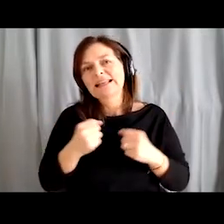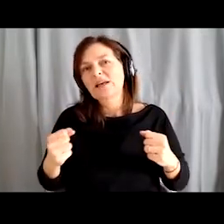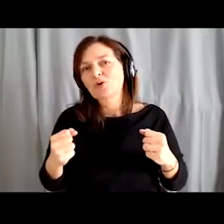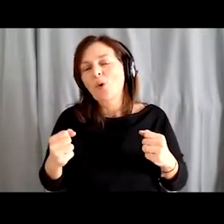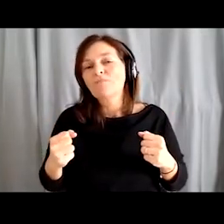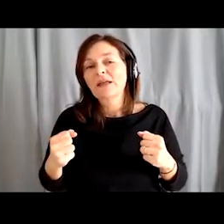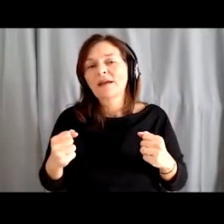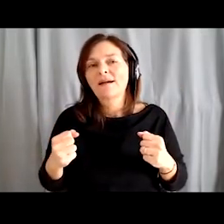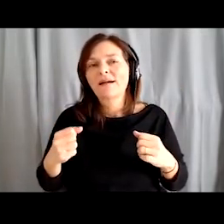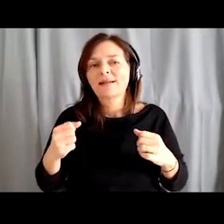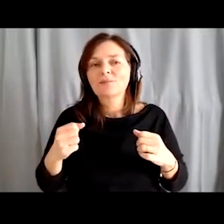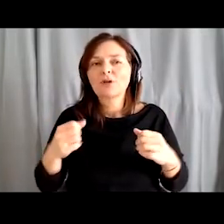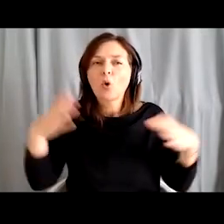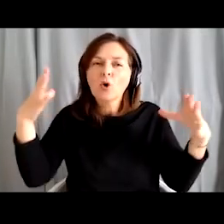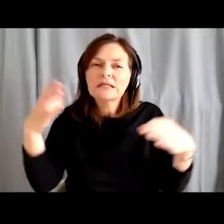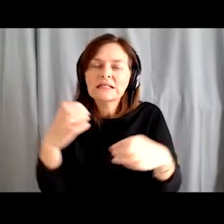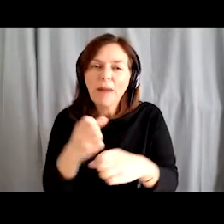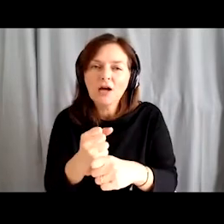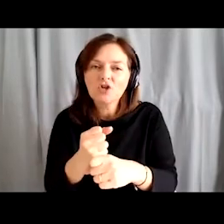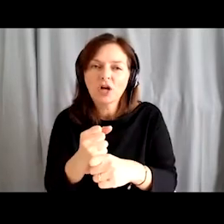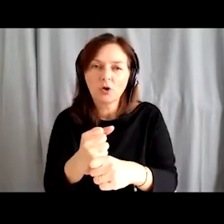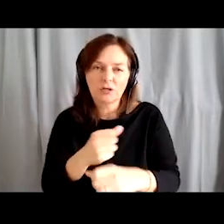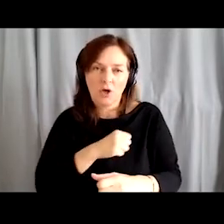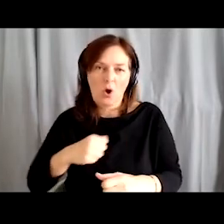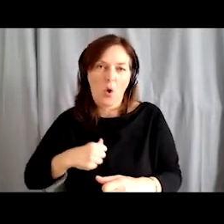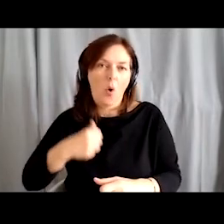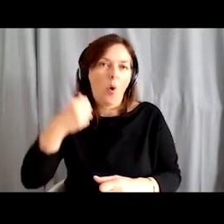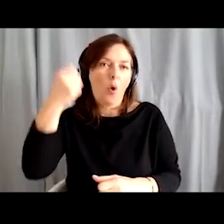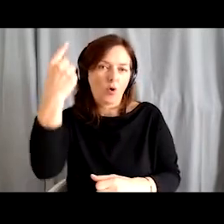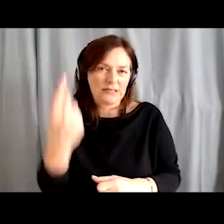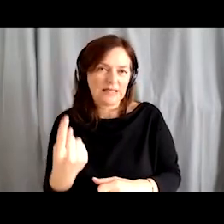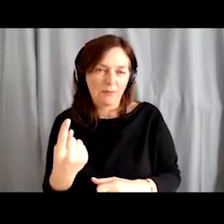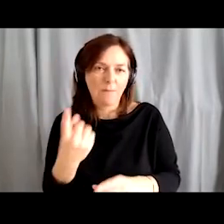to reduce their loneliness and increase their social inclusion.